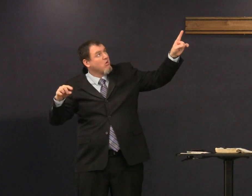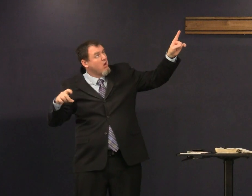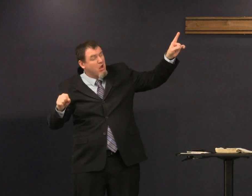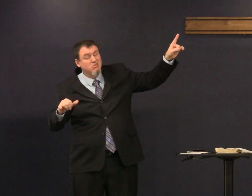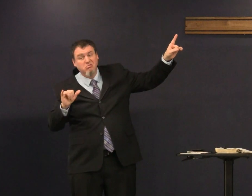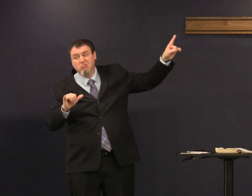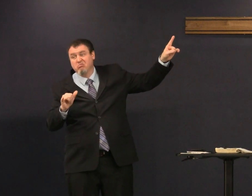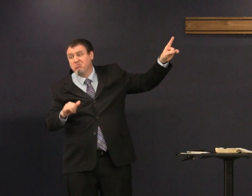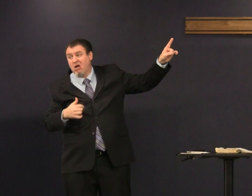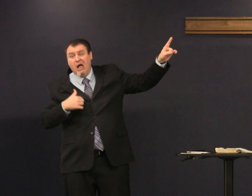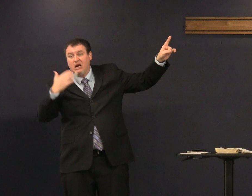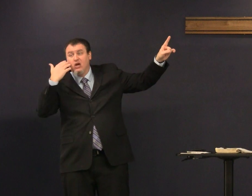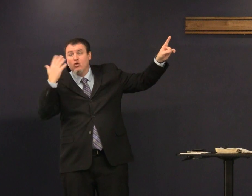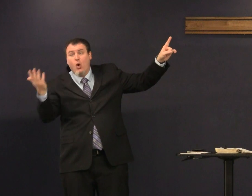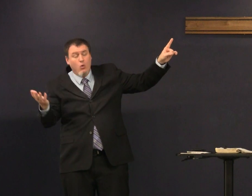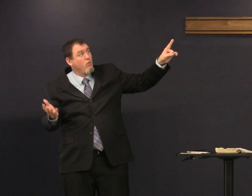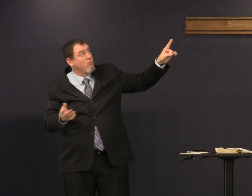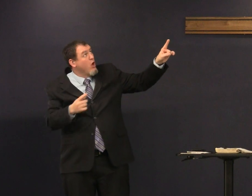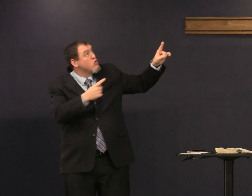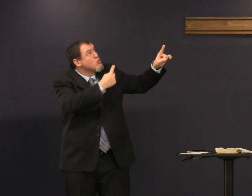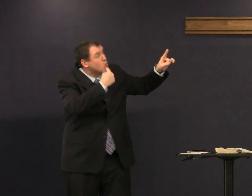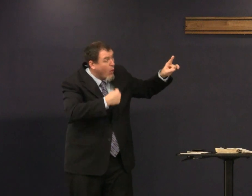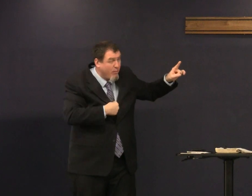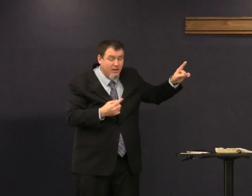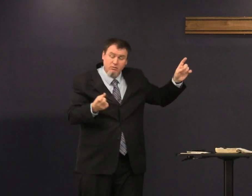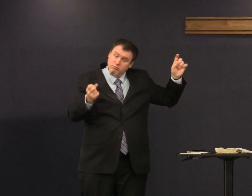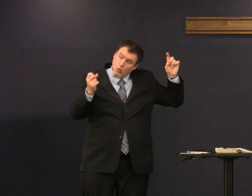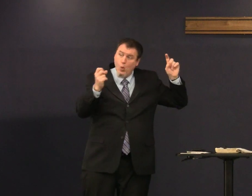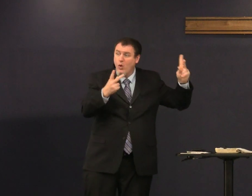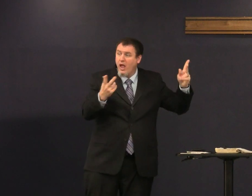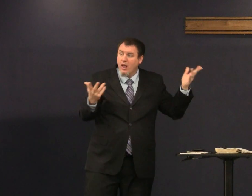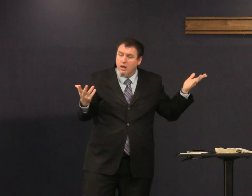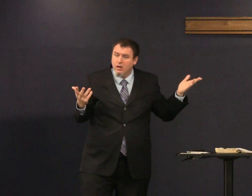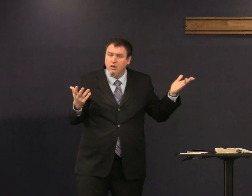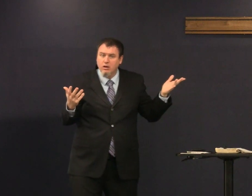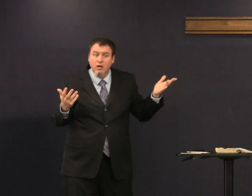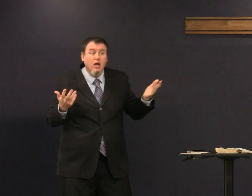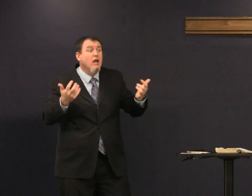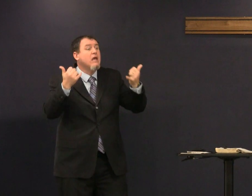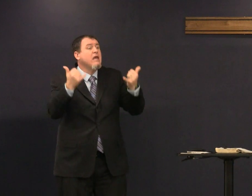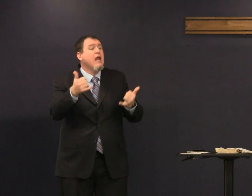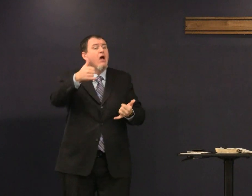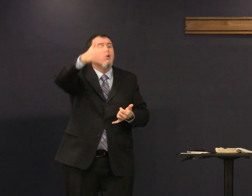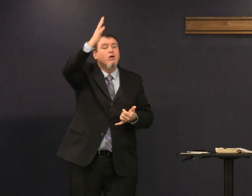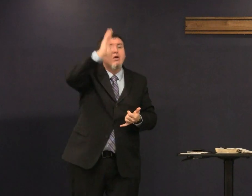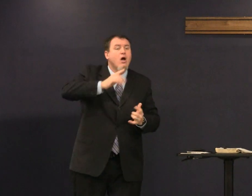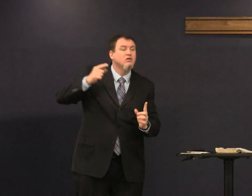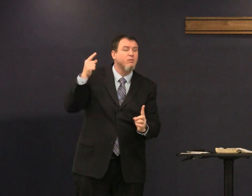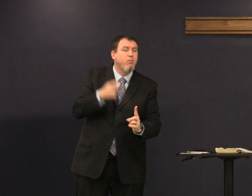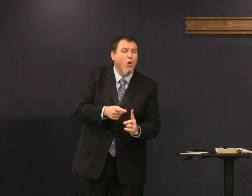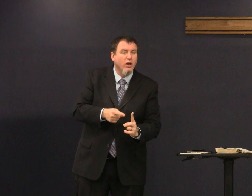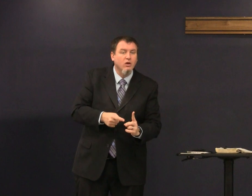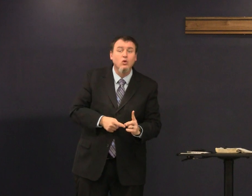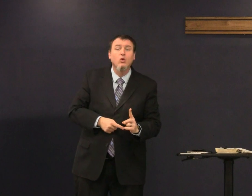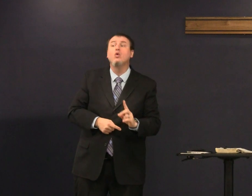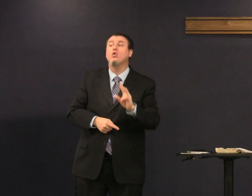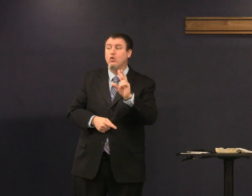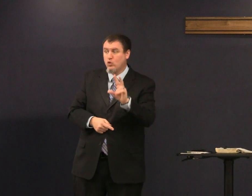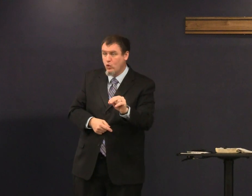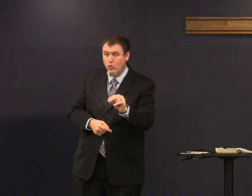you're just like the other gods I didn't know that whatever you told me to do but God's point